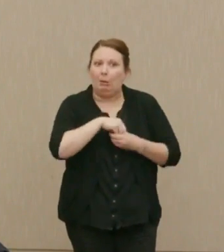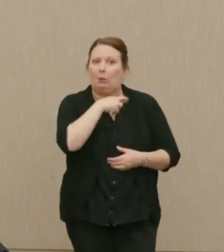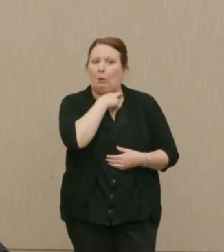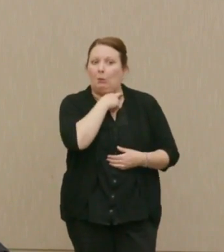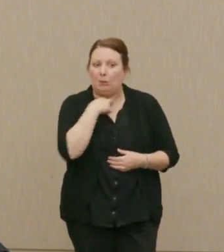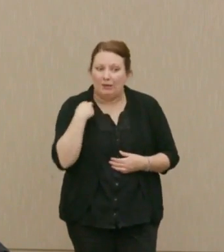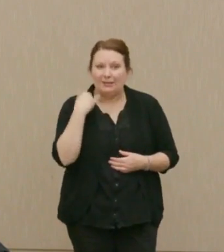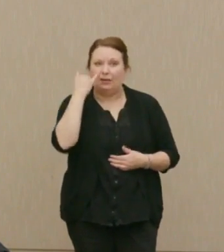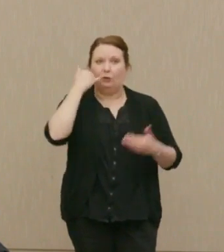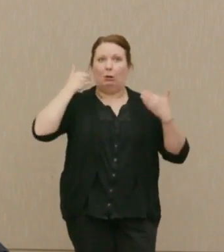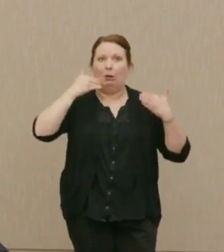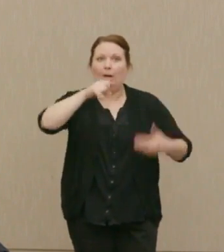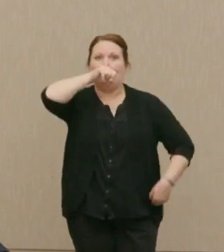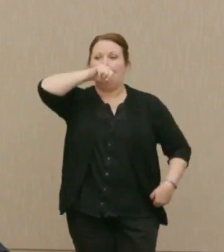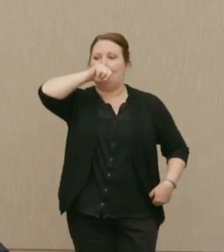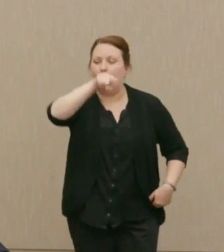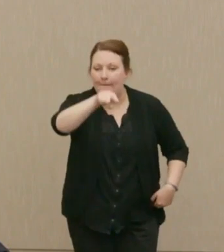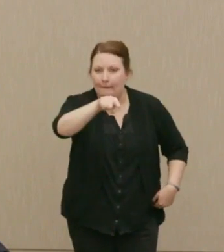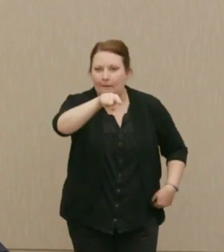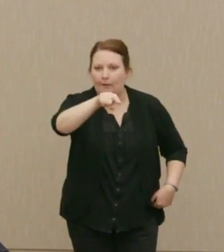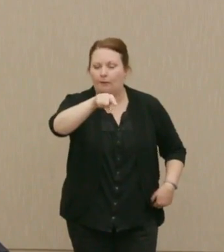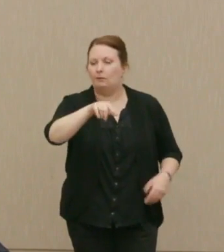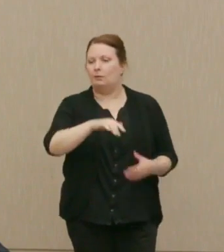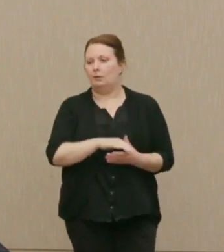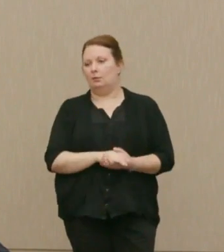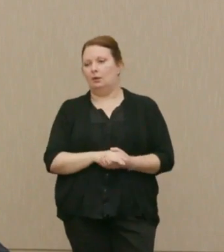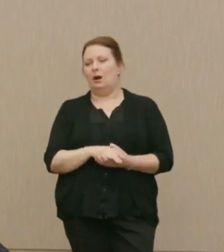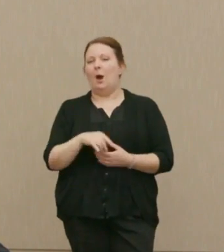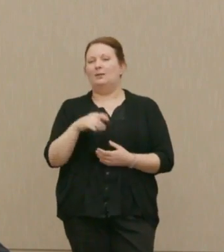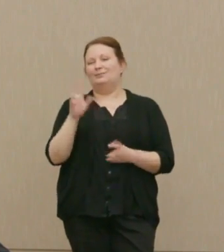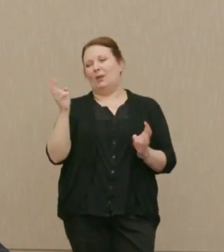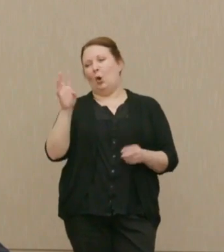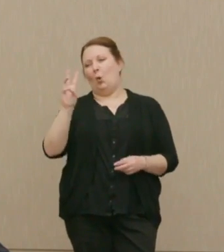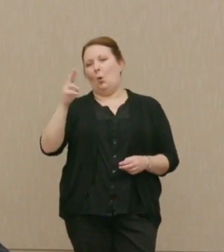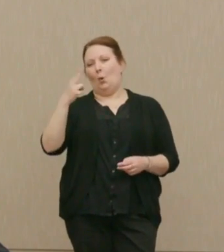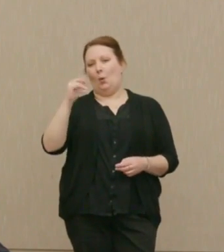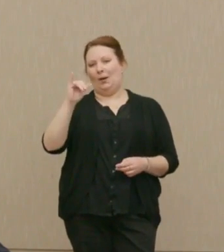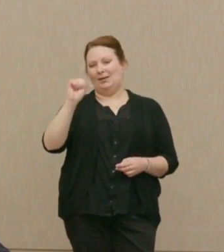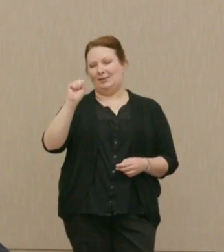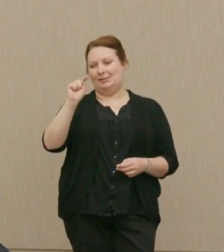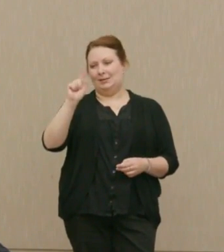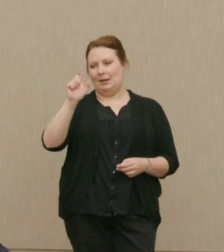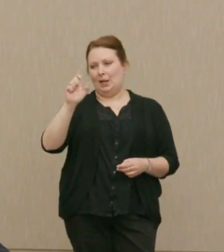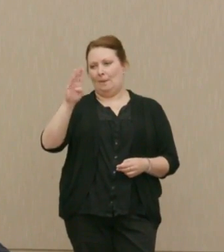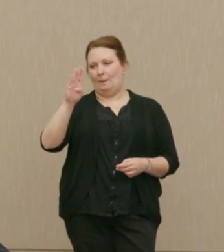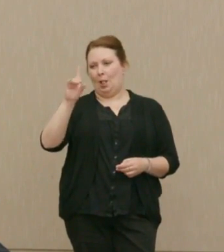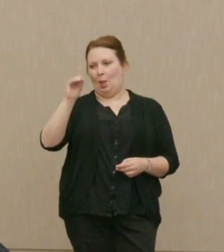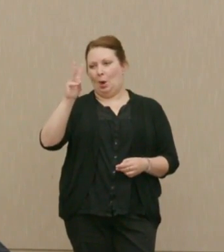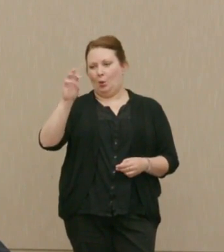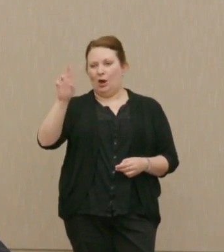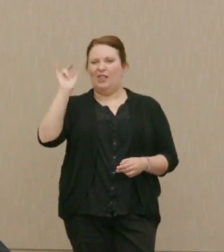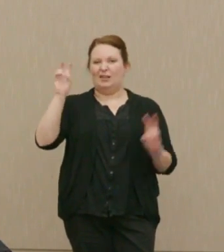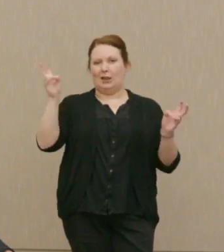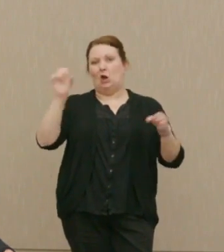Dr. Ellsberg: I was thinking the other day, a whistle blower is a job risker.